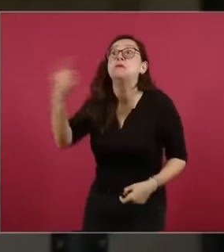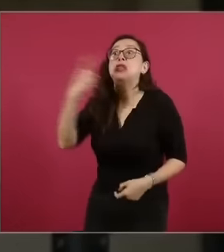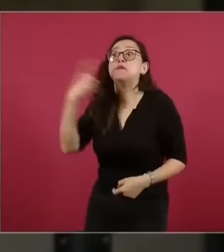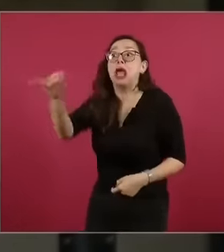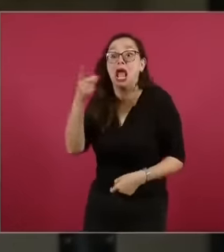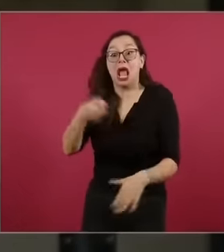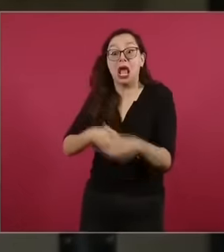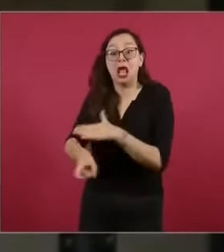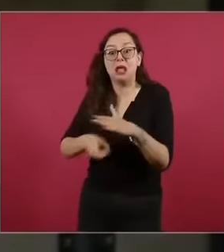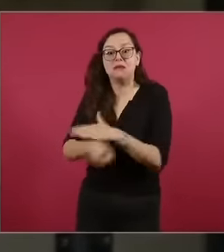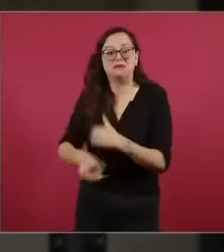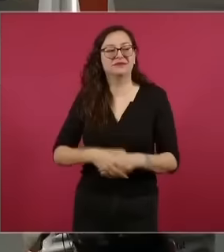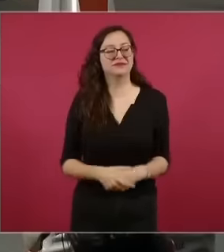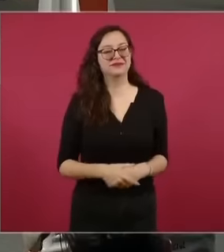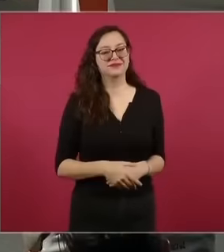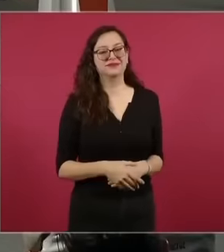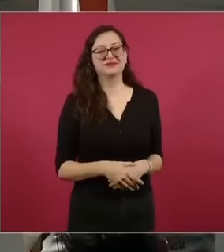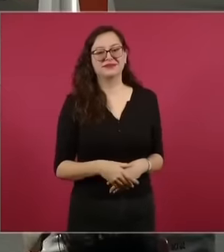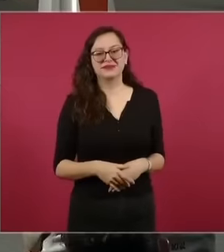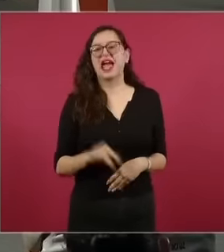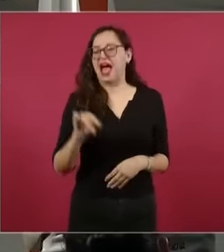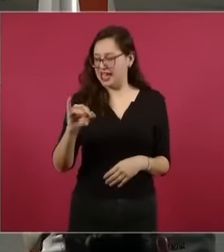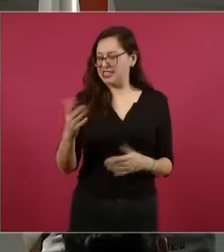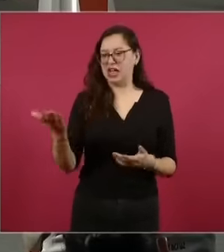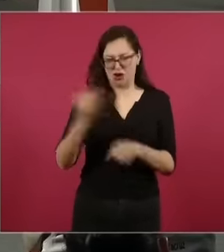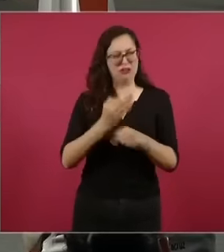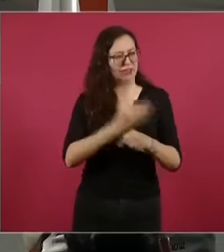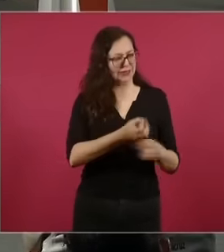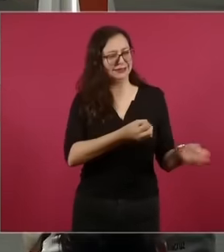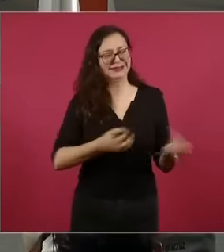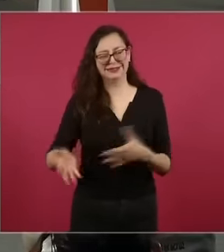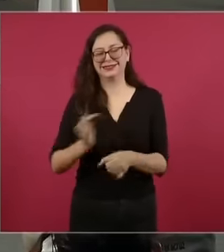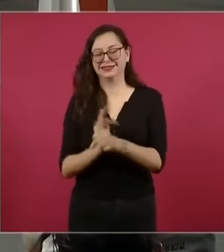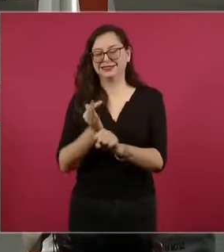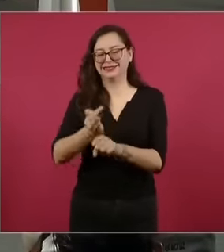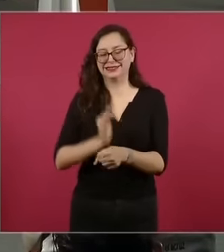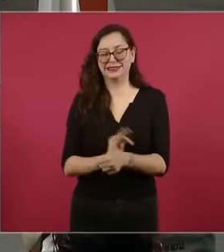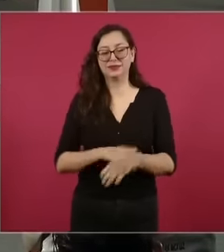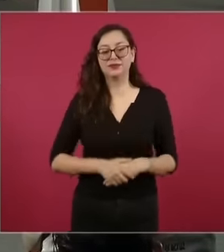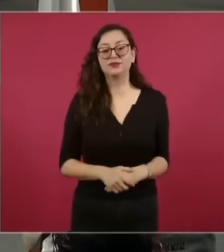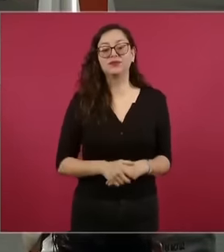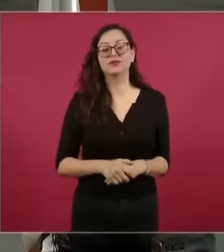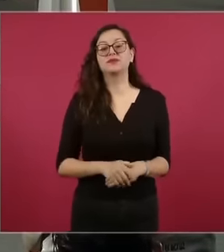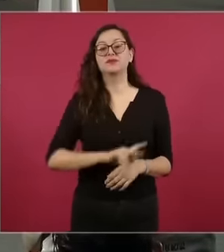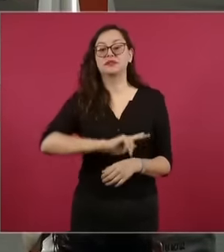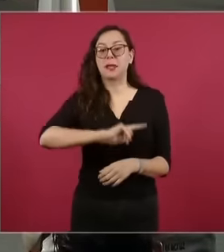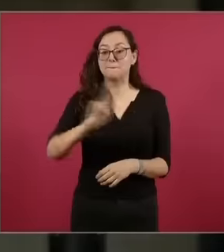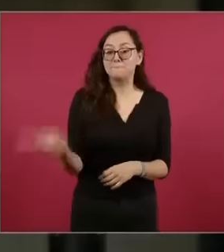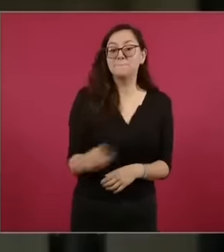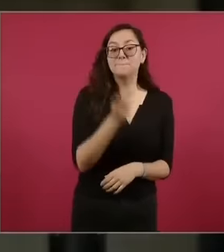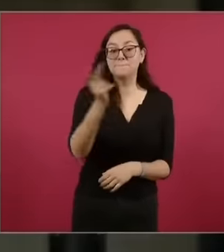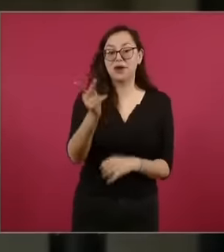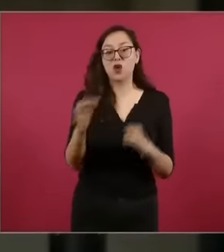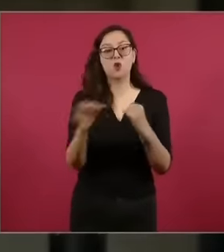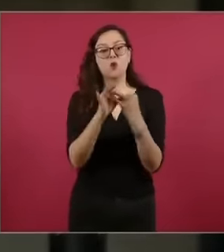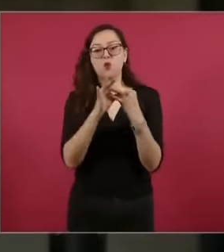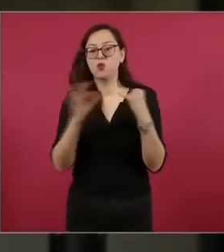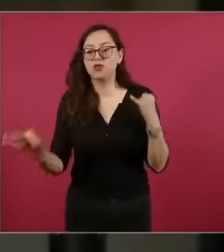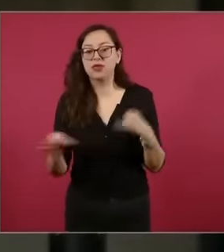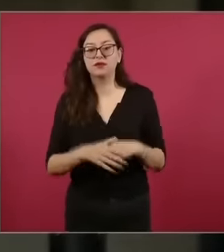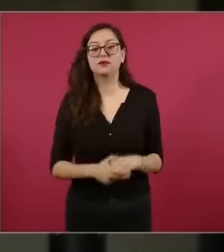his his ma and his chayote eh president and and a final question you have seen that for 6 years